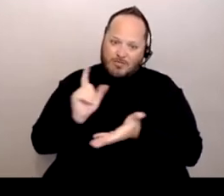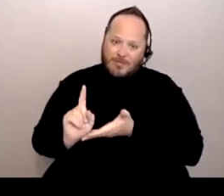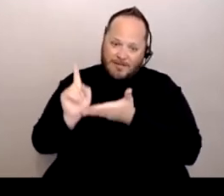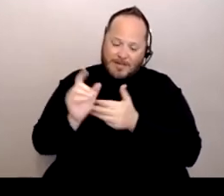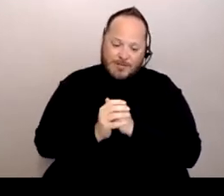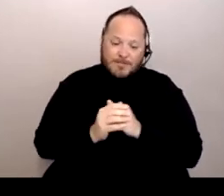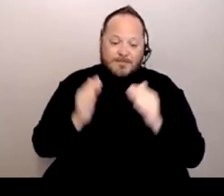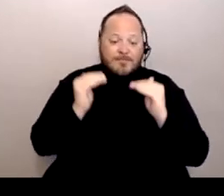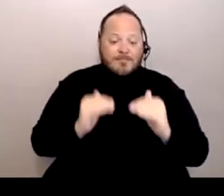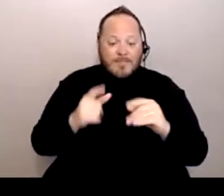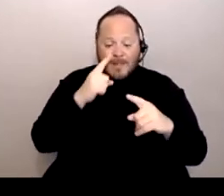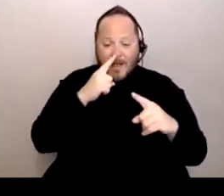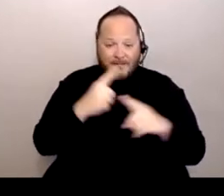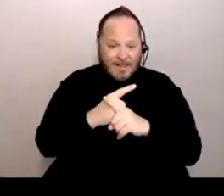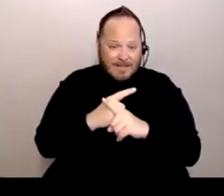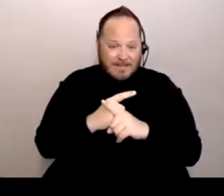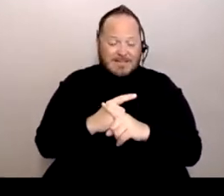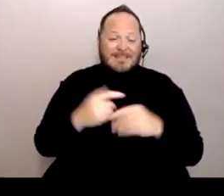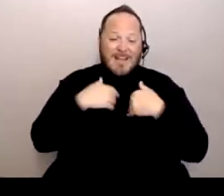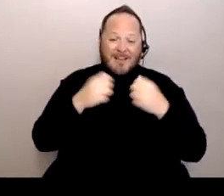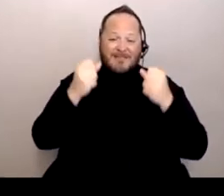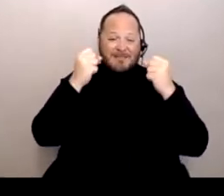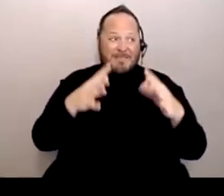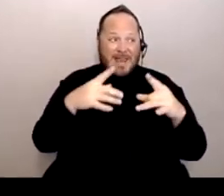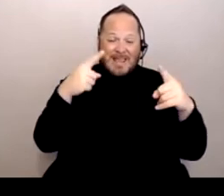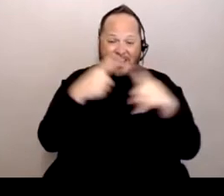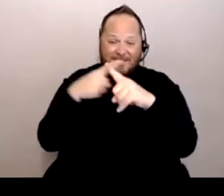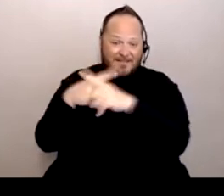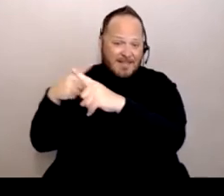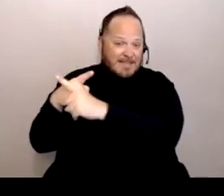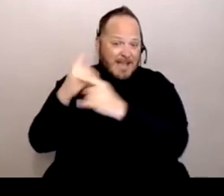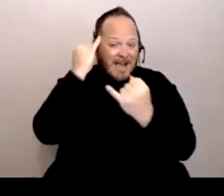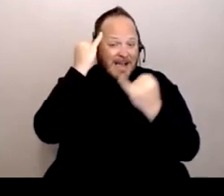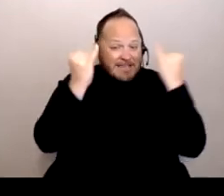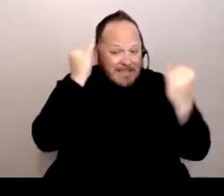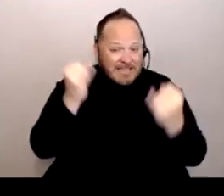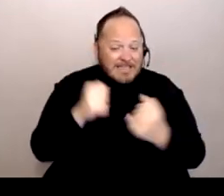There are many conflicting ideas out there, many conflicting priorities,